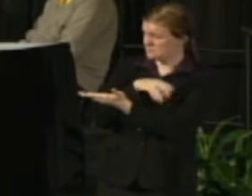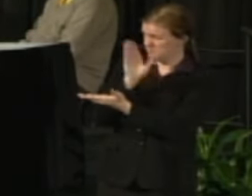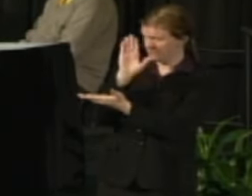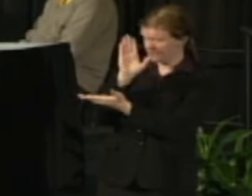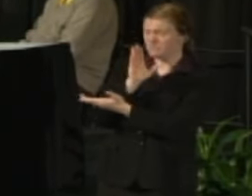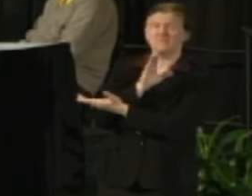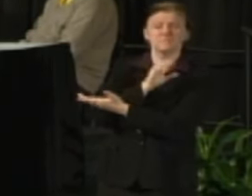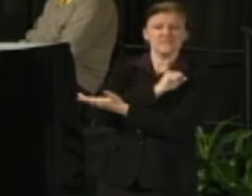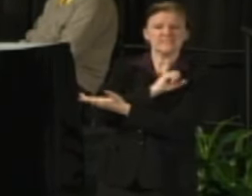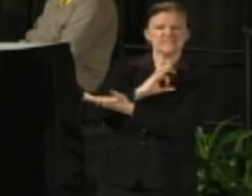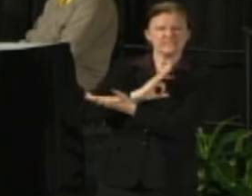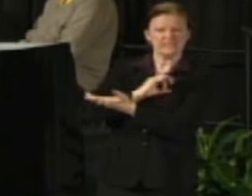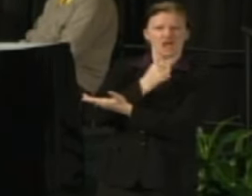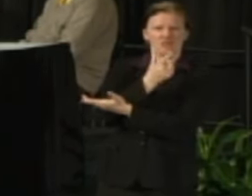That is great, perfect and then .